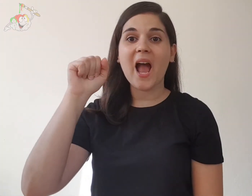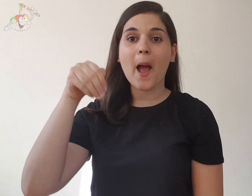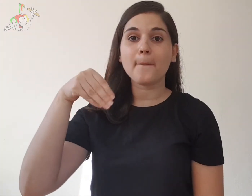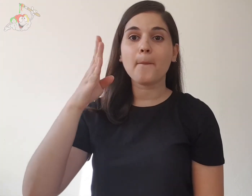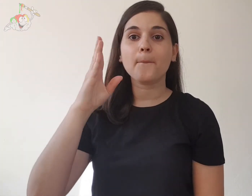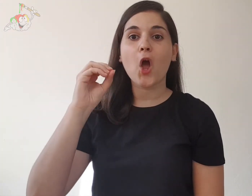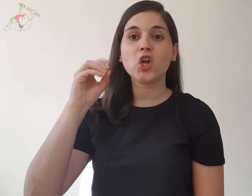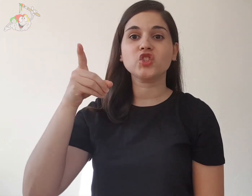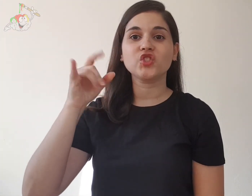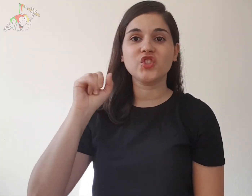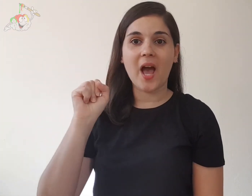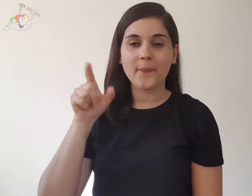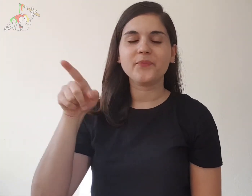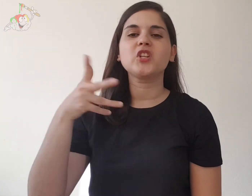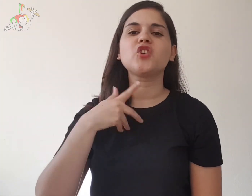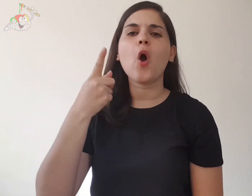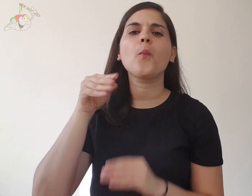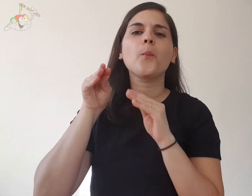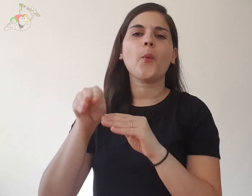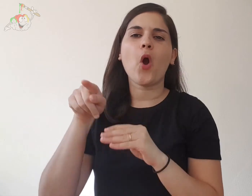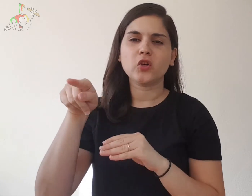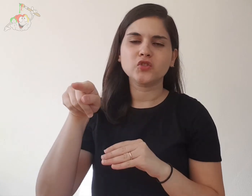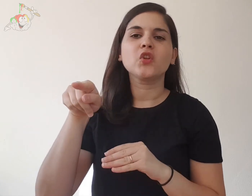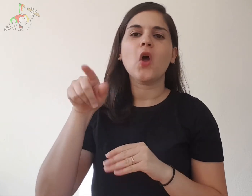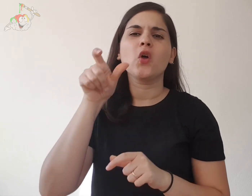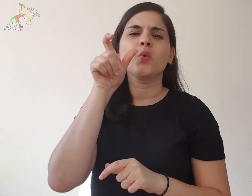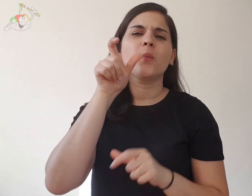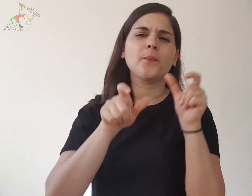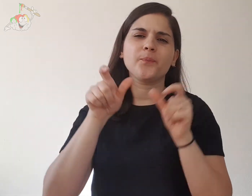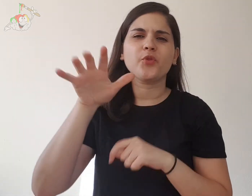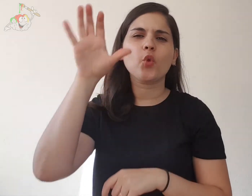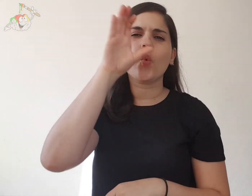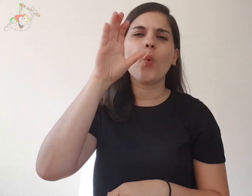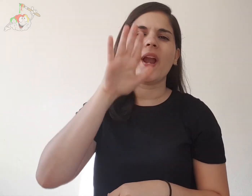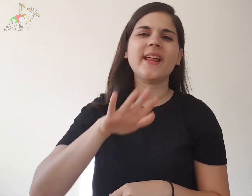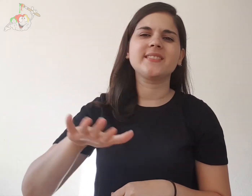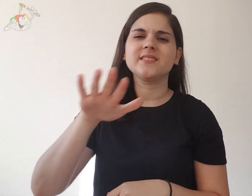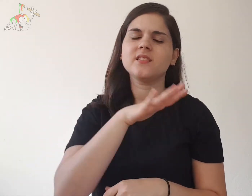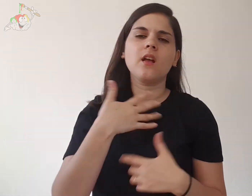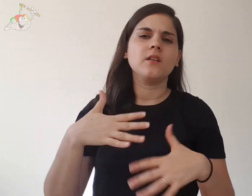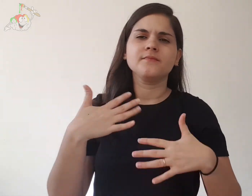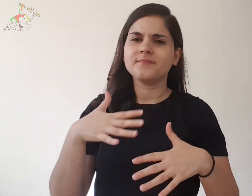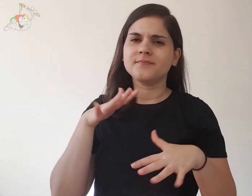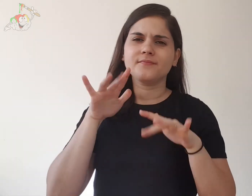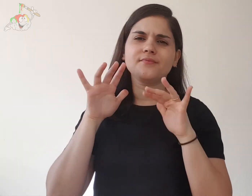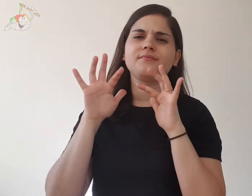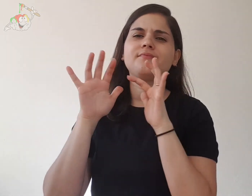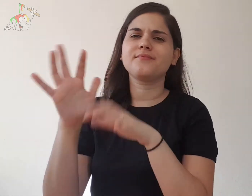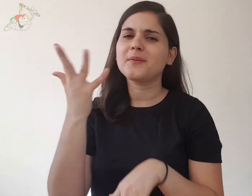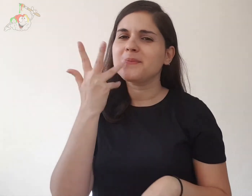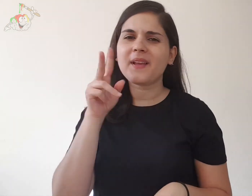In Cambodia there is a place very popular with tourists and beautiful to